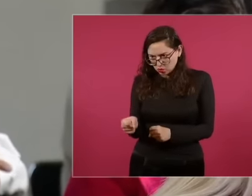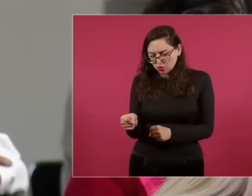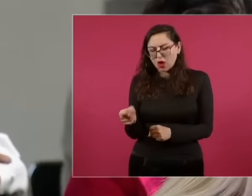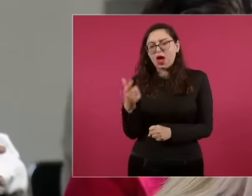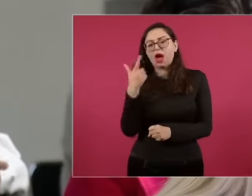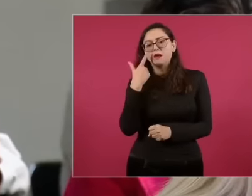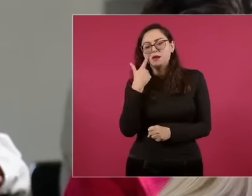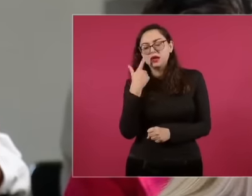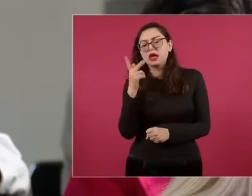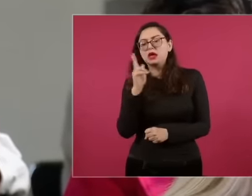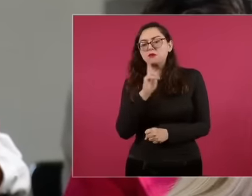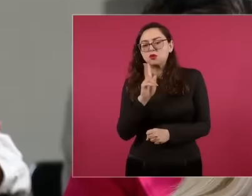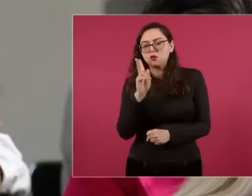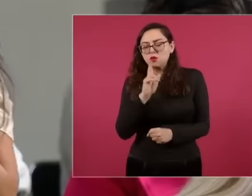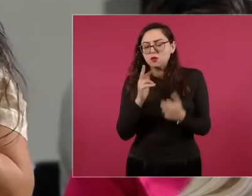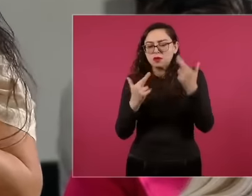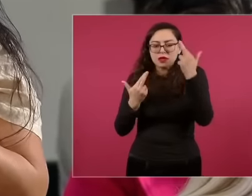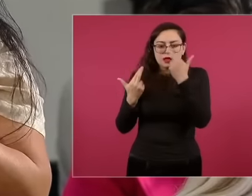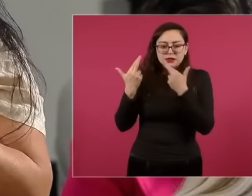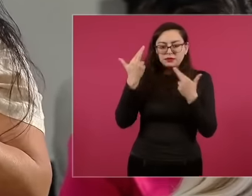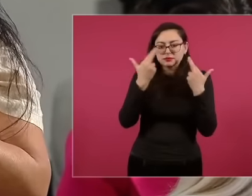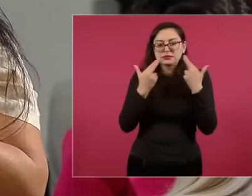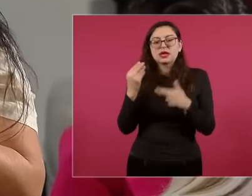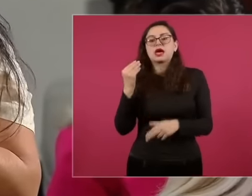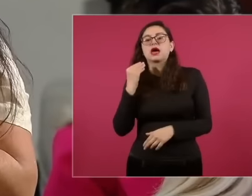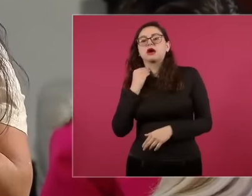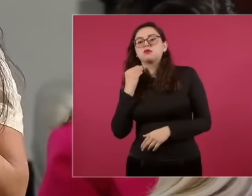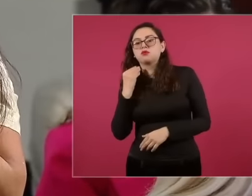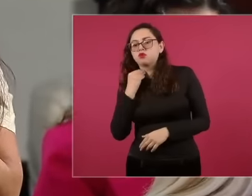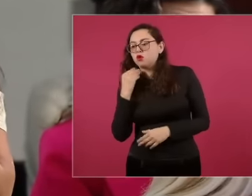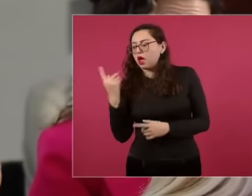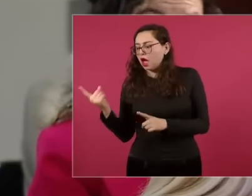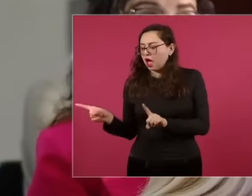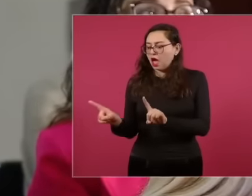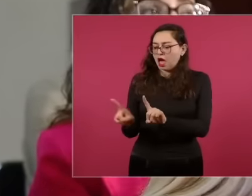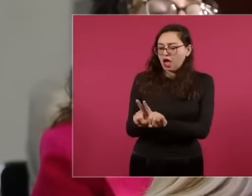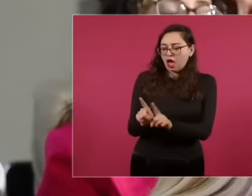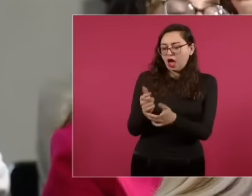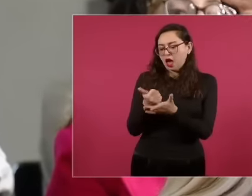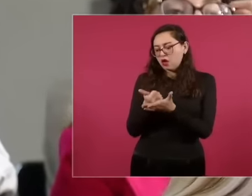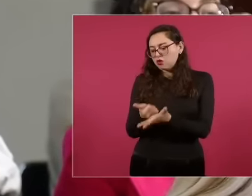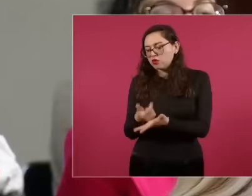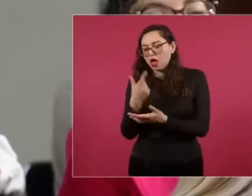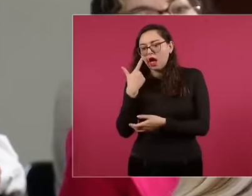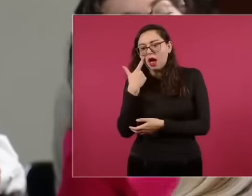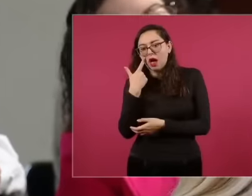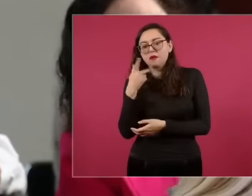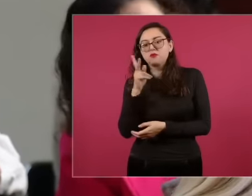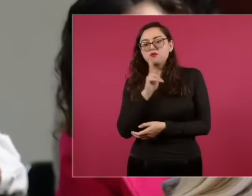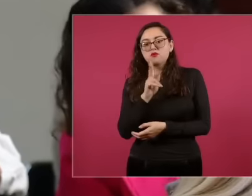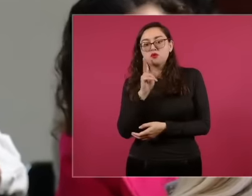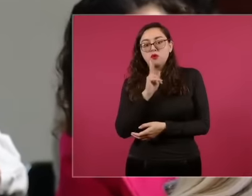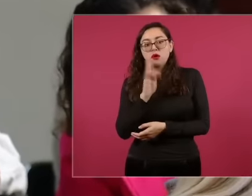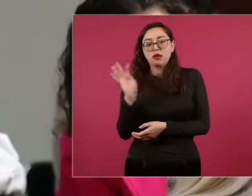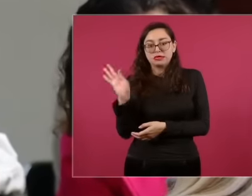let's analyze it. Let's see, your lawyer, analyze it with him and see if it is true that in my government I am